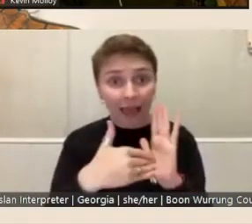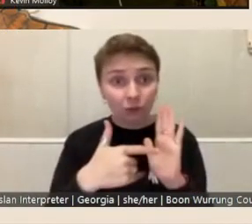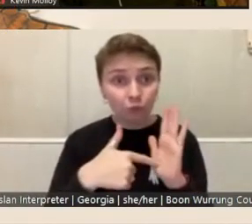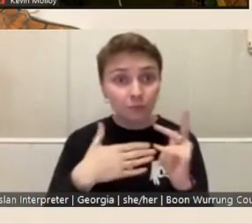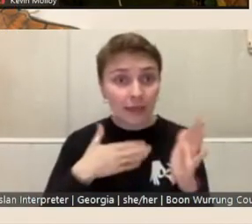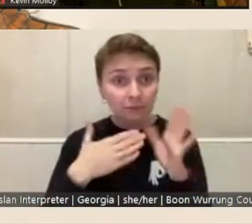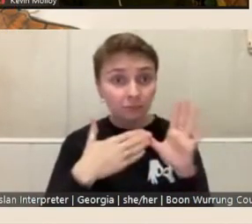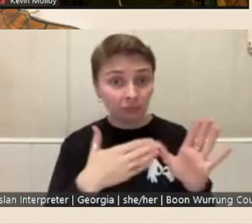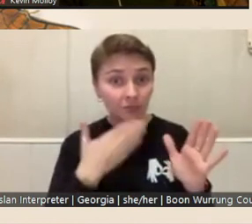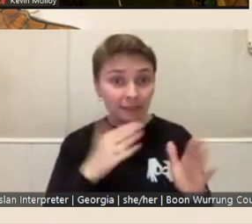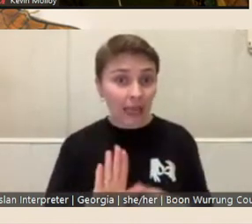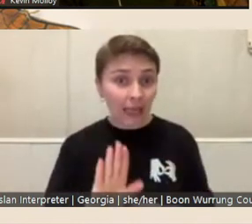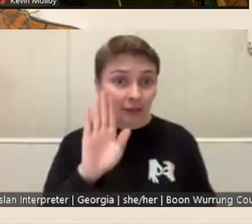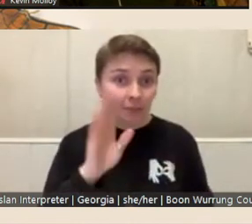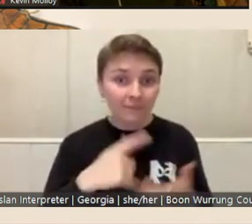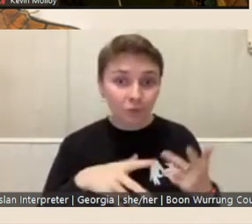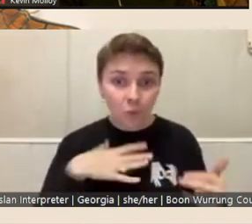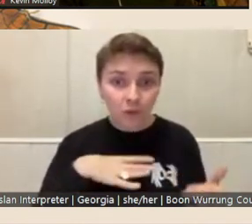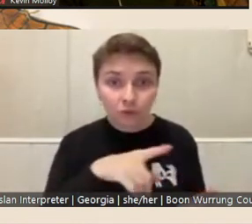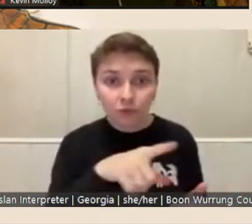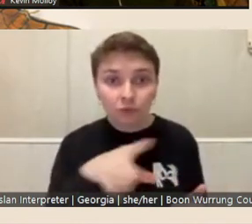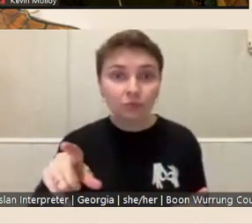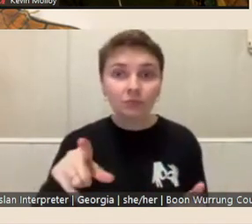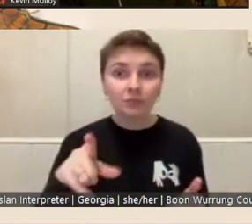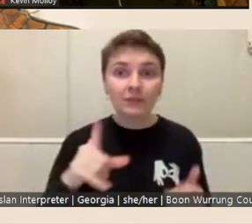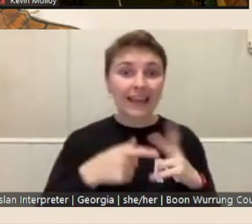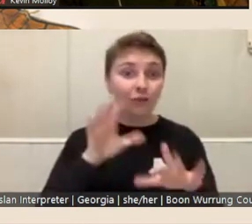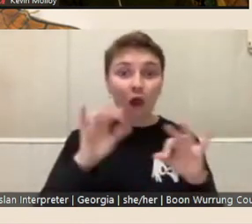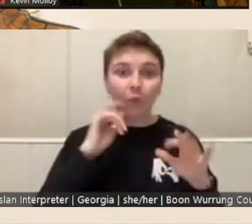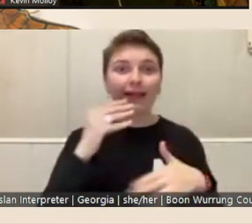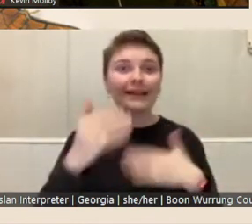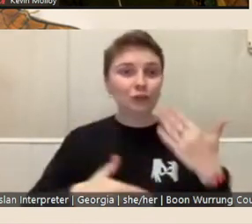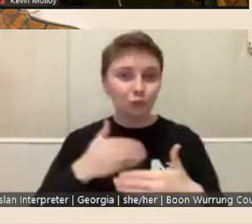up if you would, otherwise I'll continue having a look, we've got lots of questions which is great.